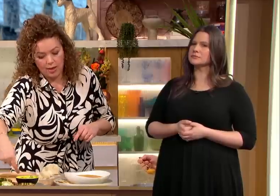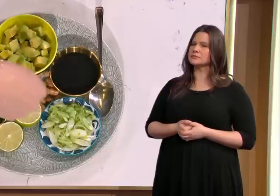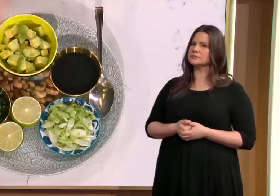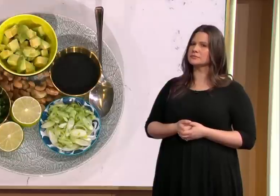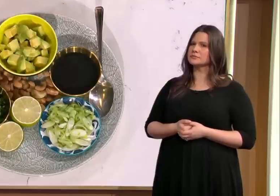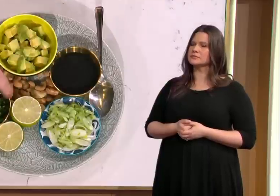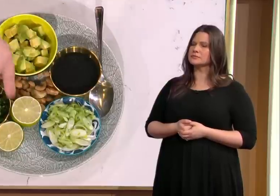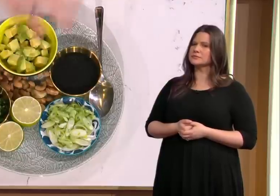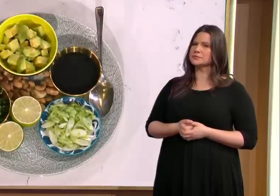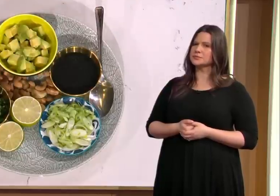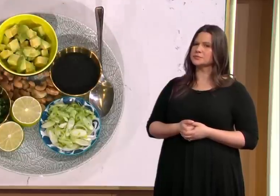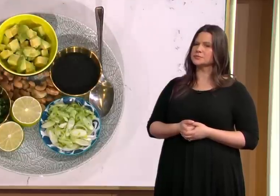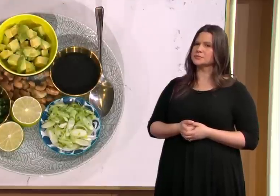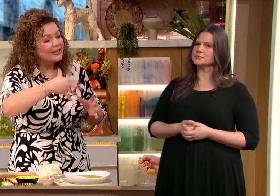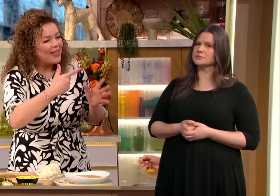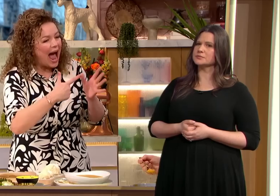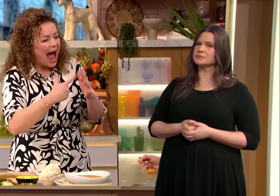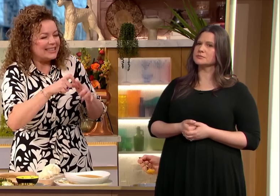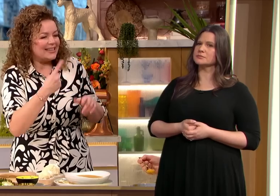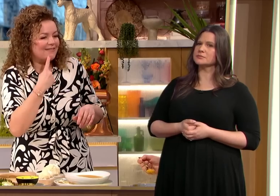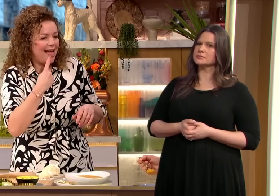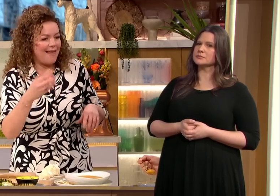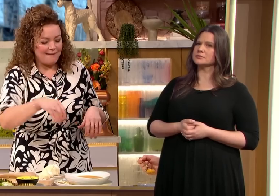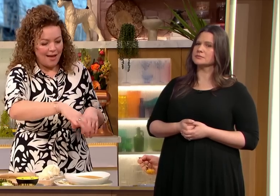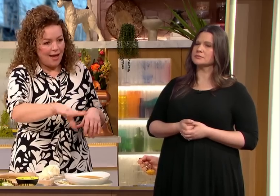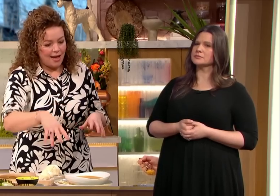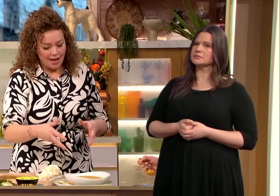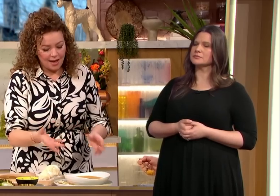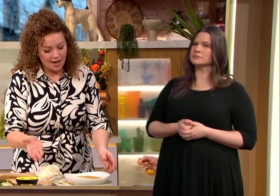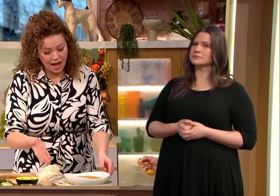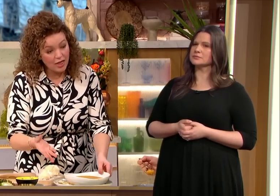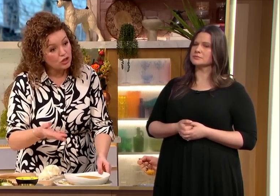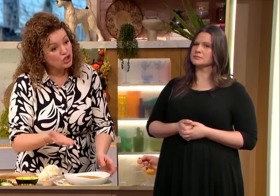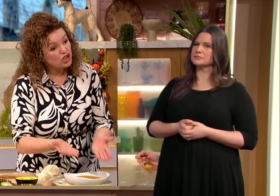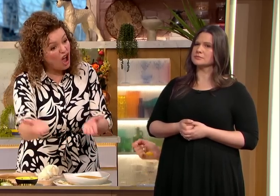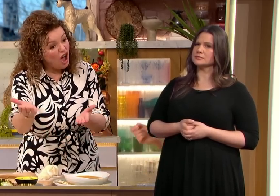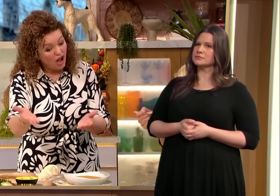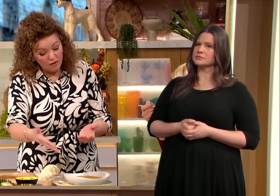both the Nigella seeds and the cashews and then the lime as well gives a nice kind of bit of zest